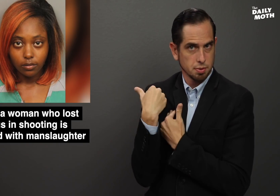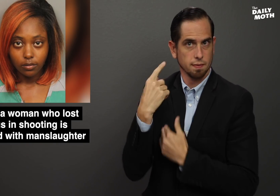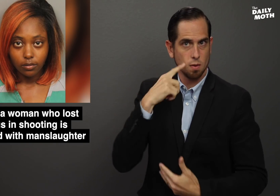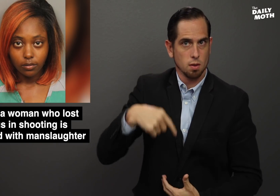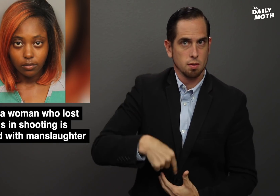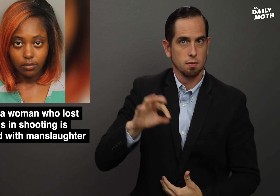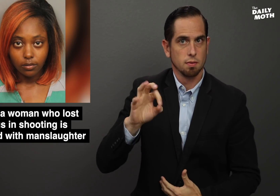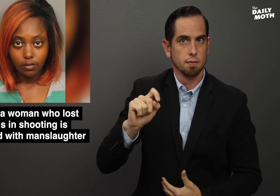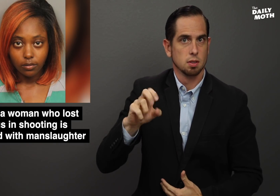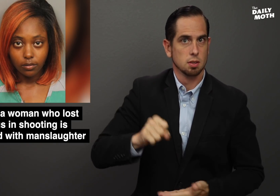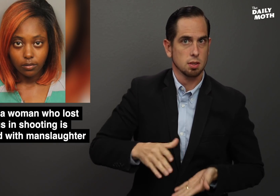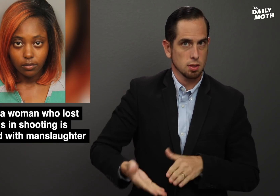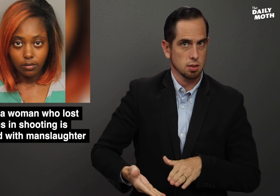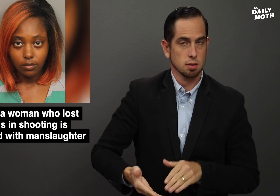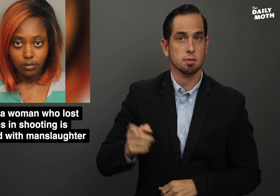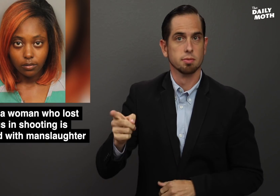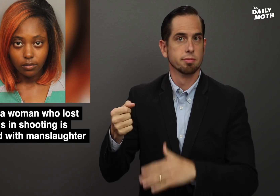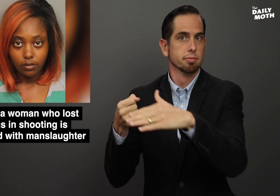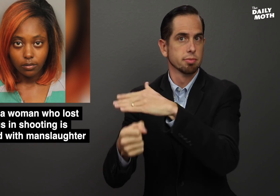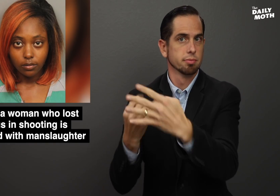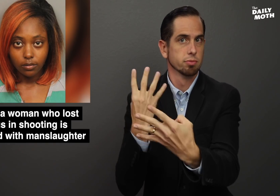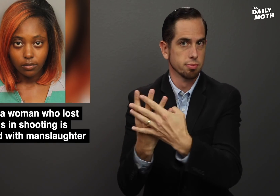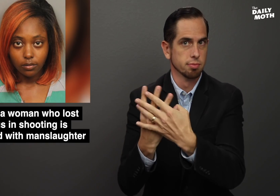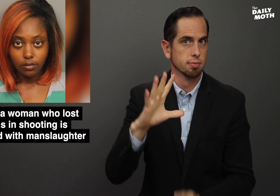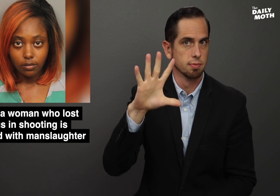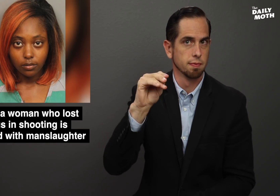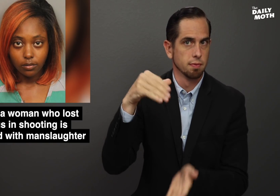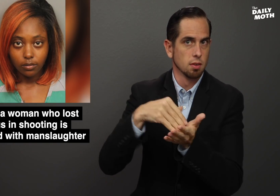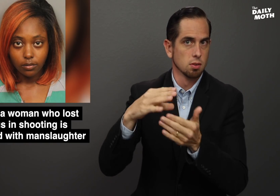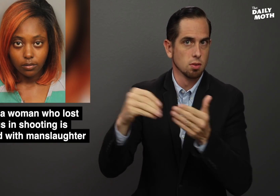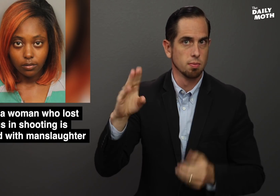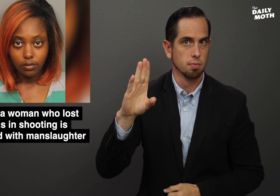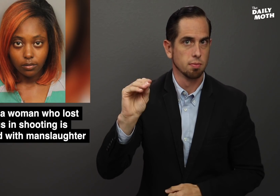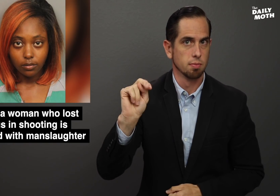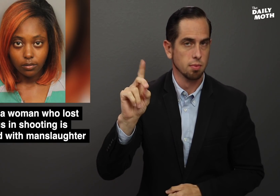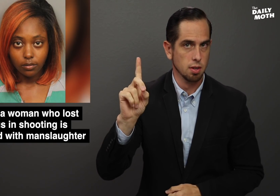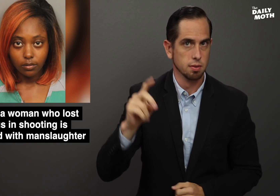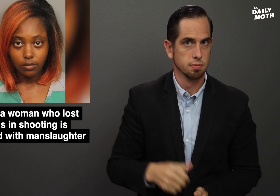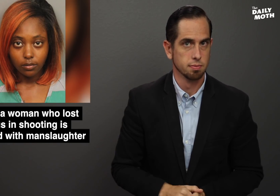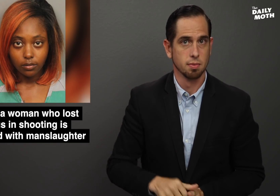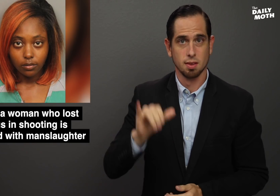as responsible for the fetus' death. She was jailed on a $50,000 bond.